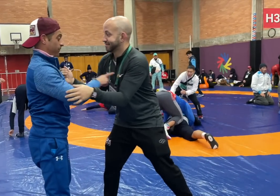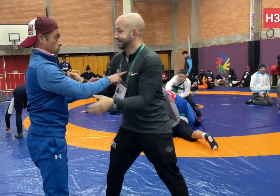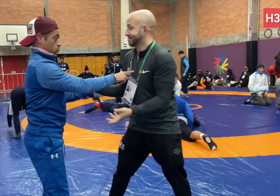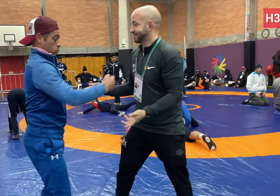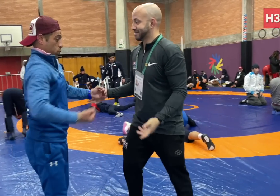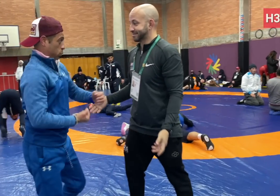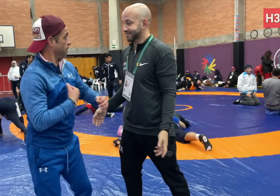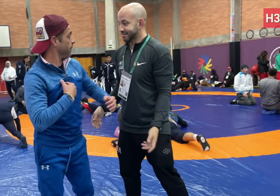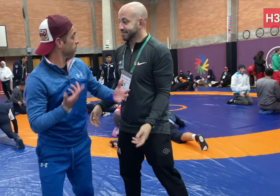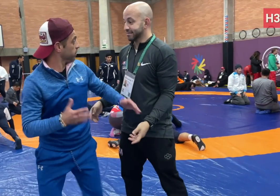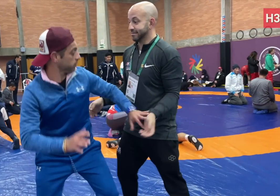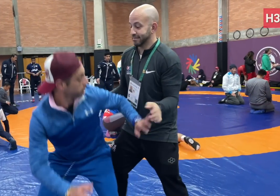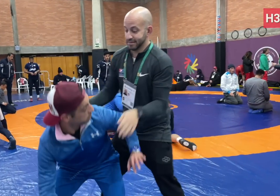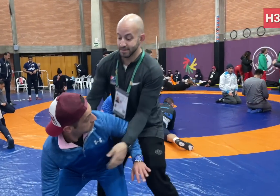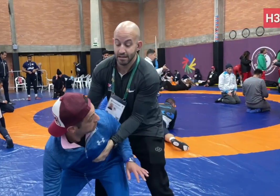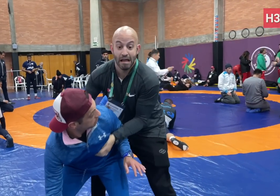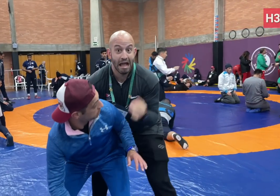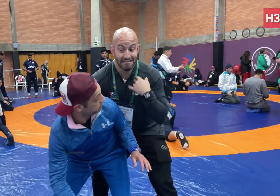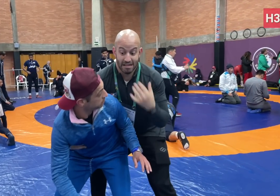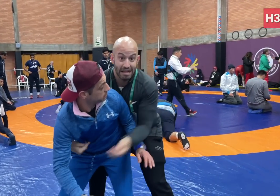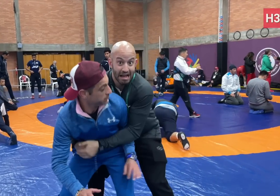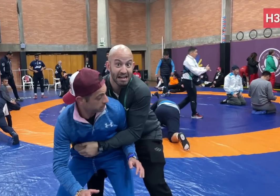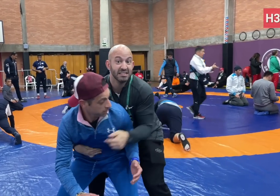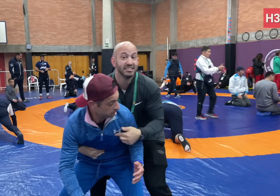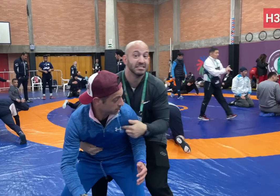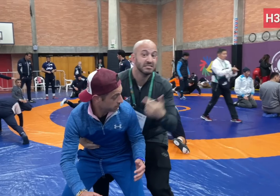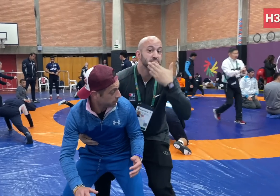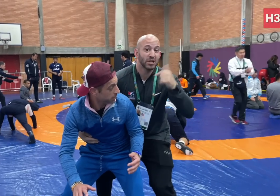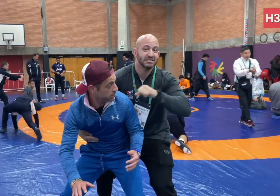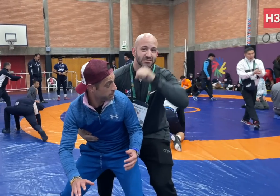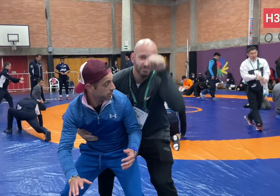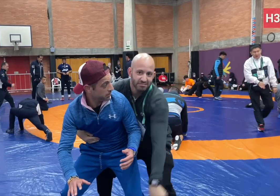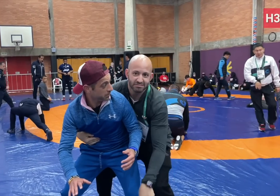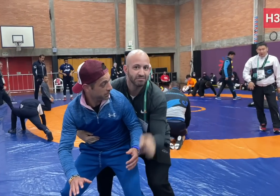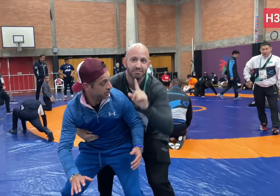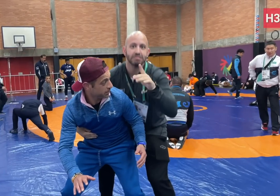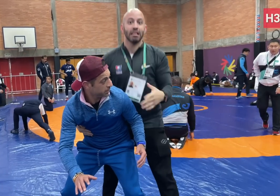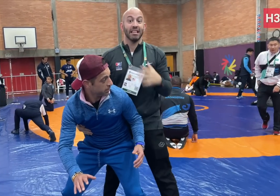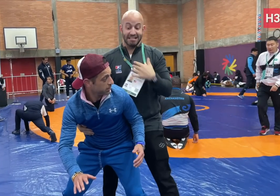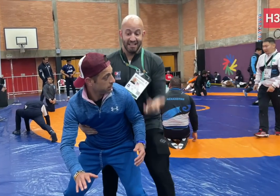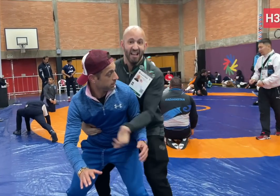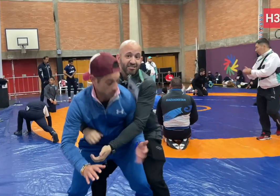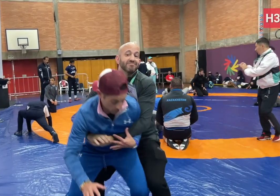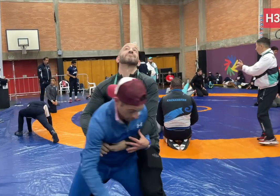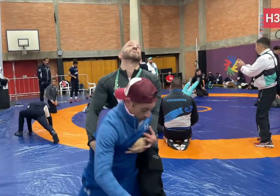Can you show me how? If I can’t lift him, I can do like this: